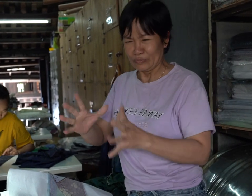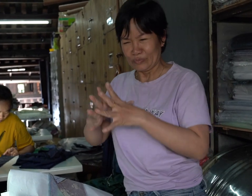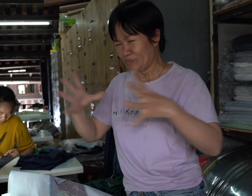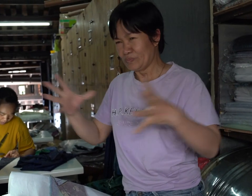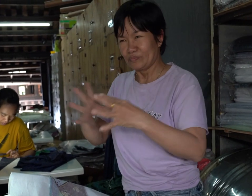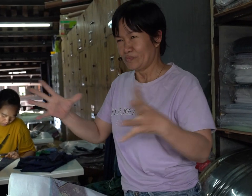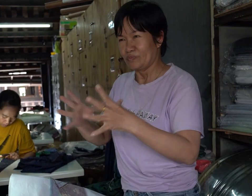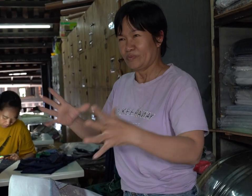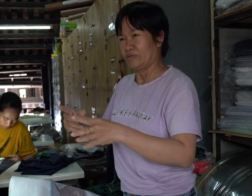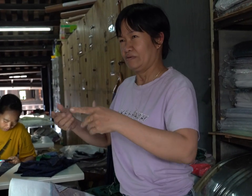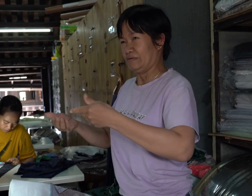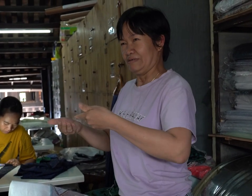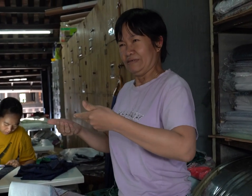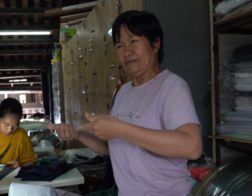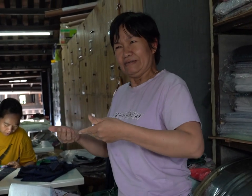We make so many things here.